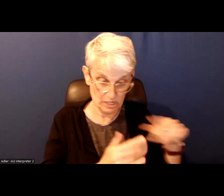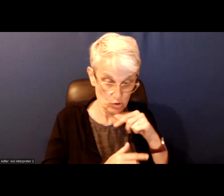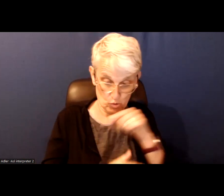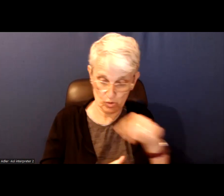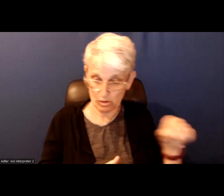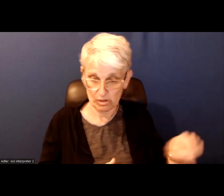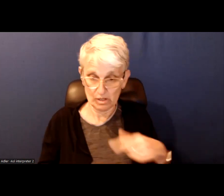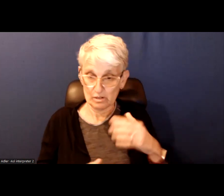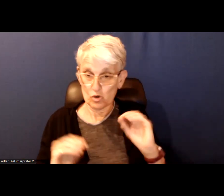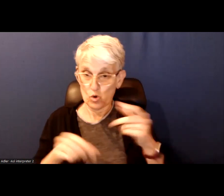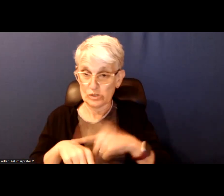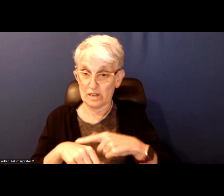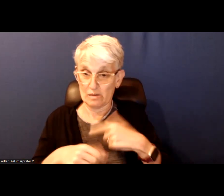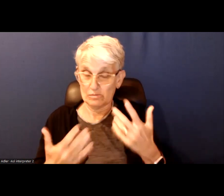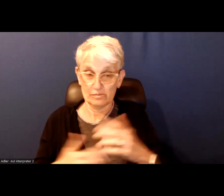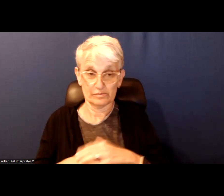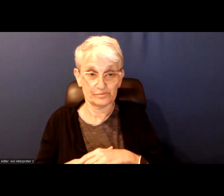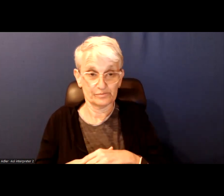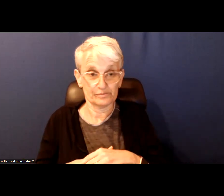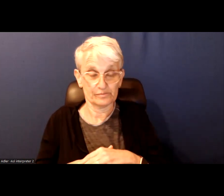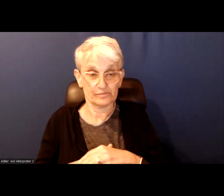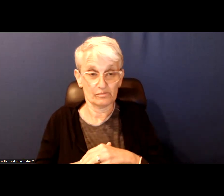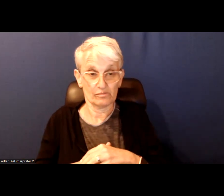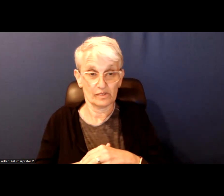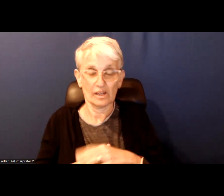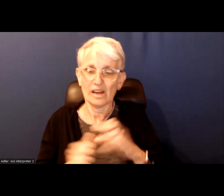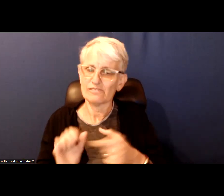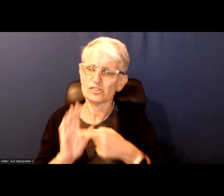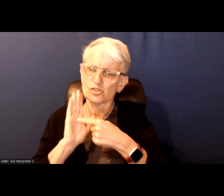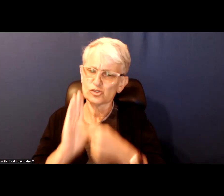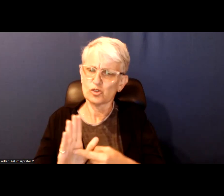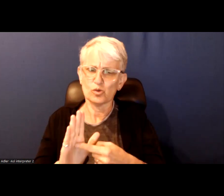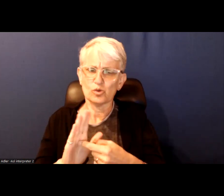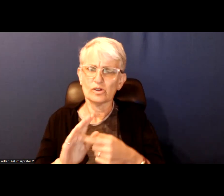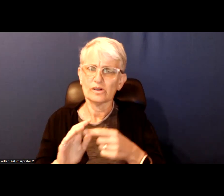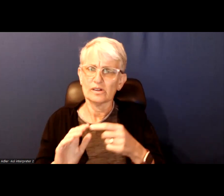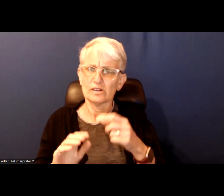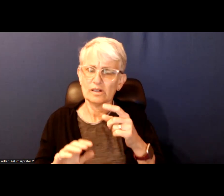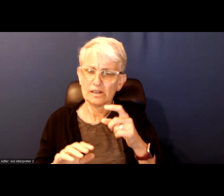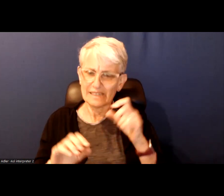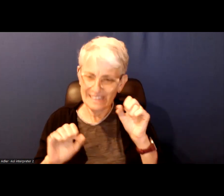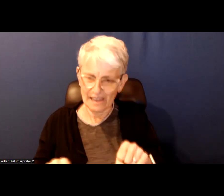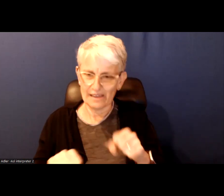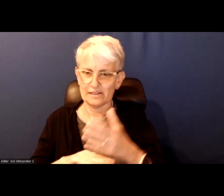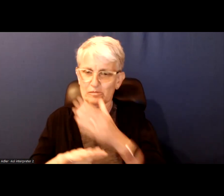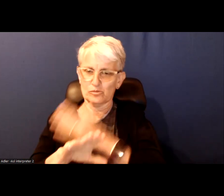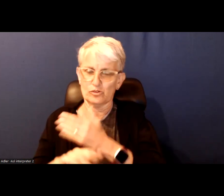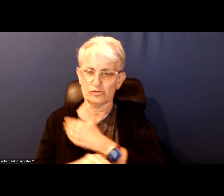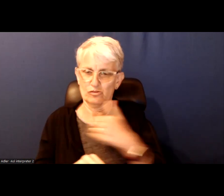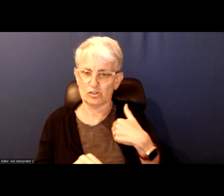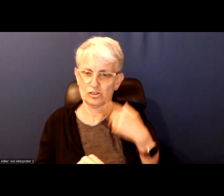And it will take being shown that a better city is possible to regain that trust.